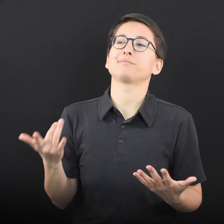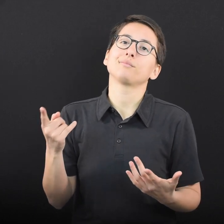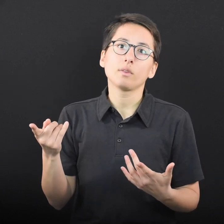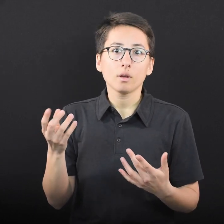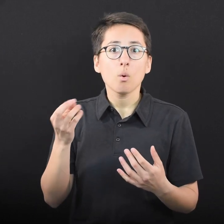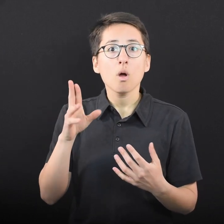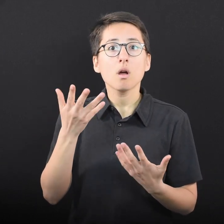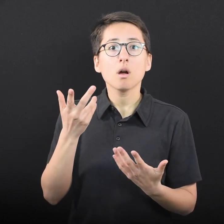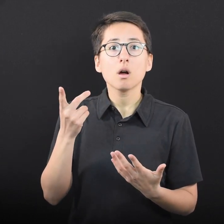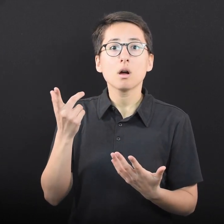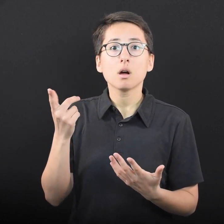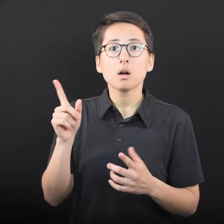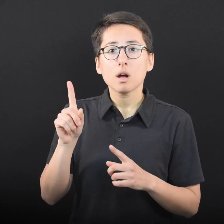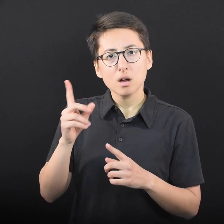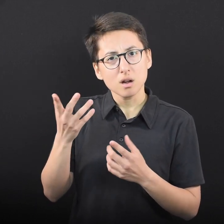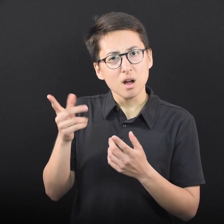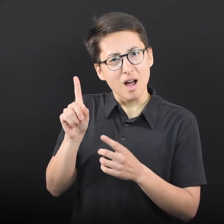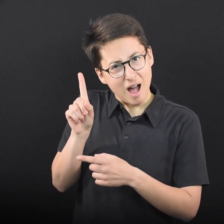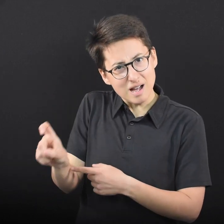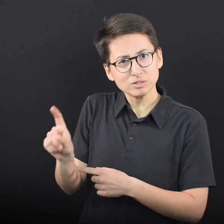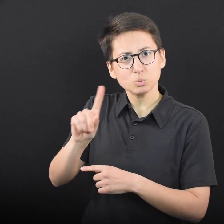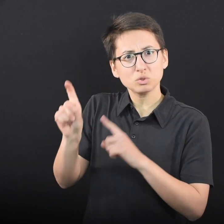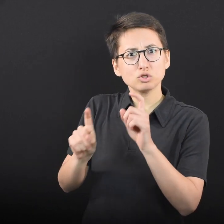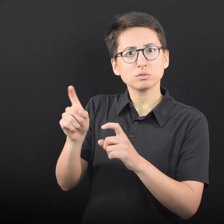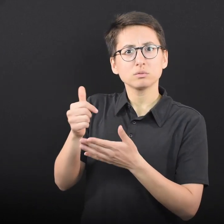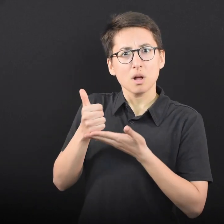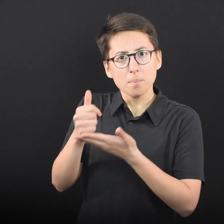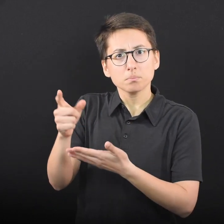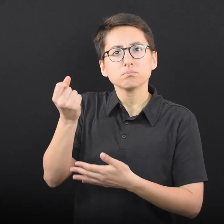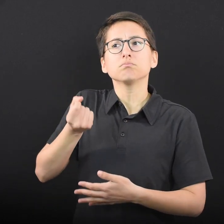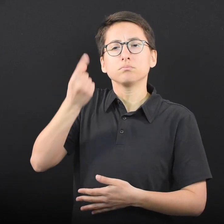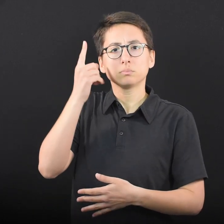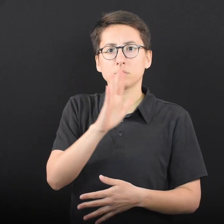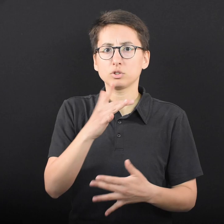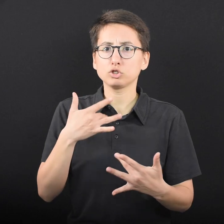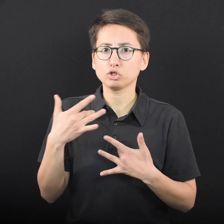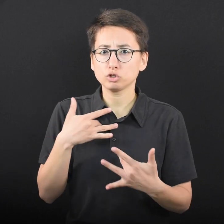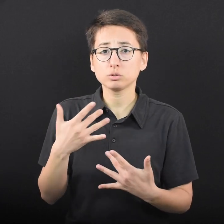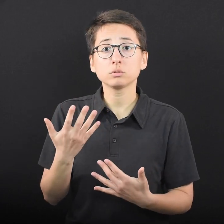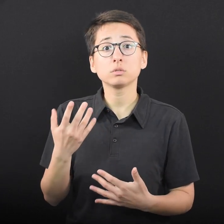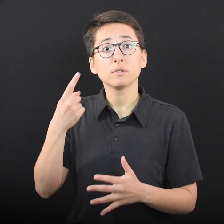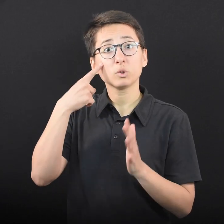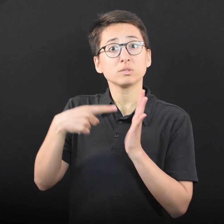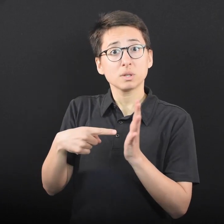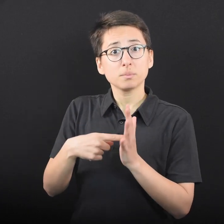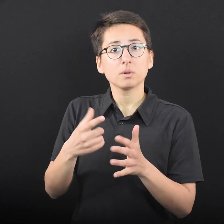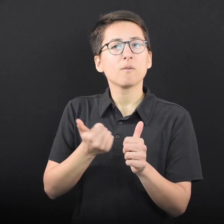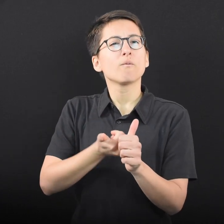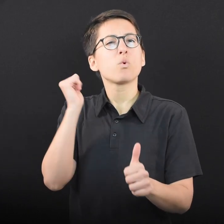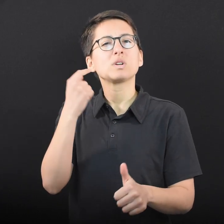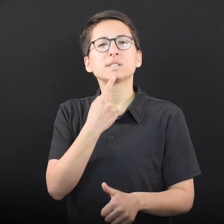and ask questions that help you understand their concerns. For example, avoid things like,